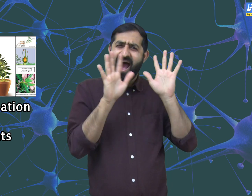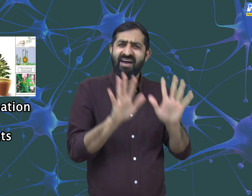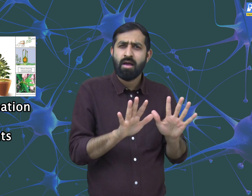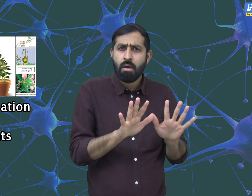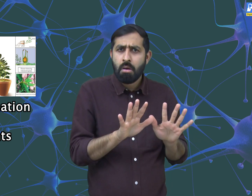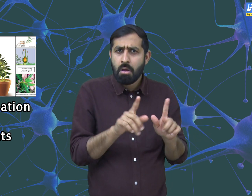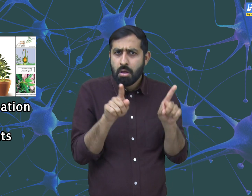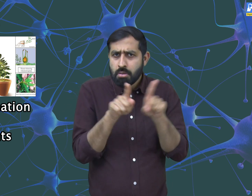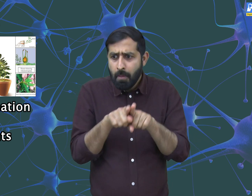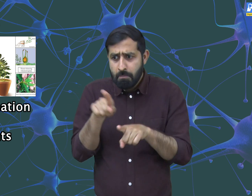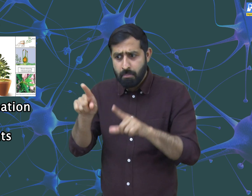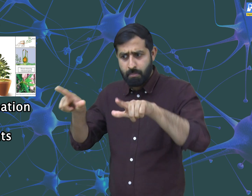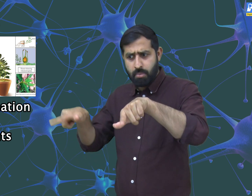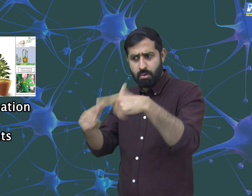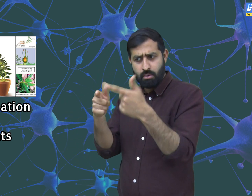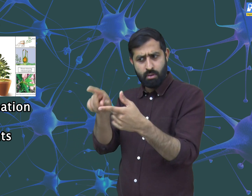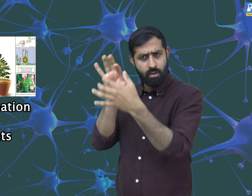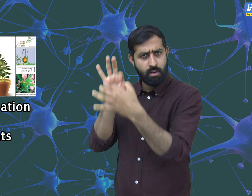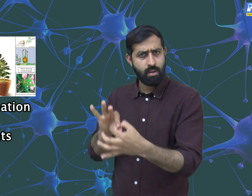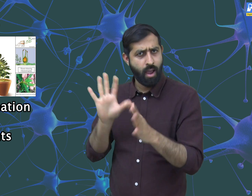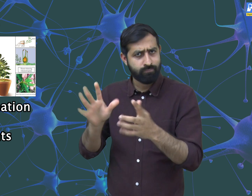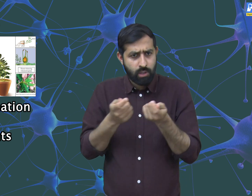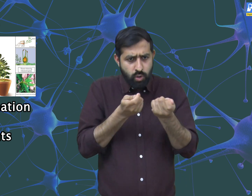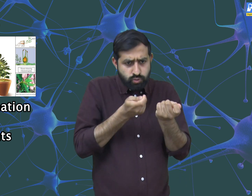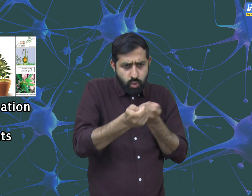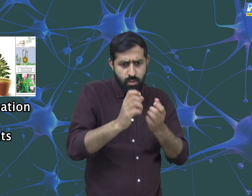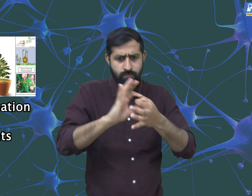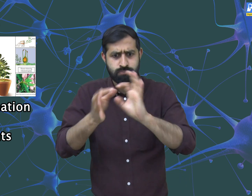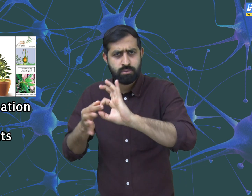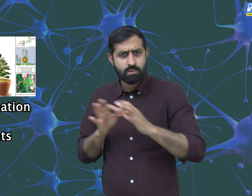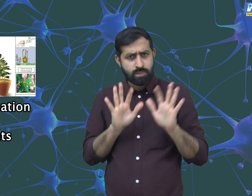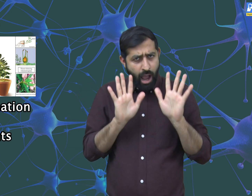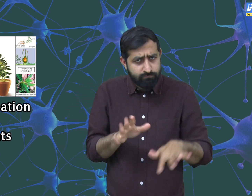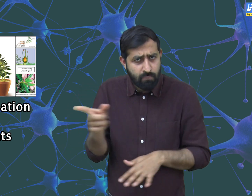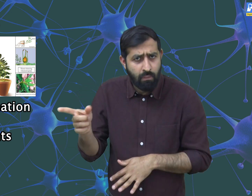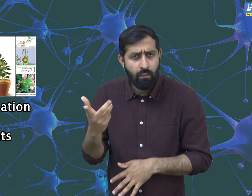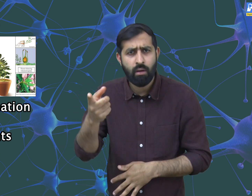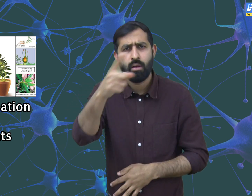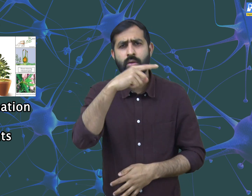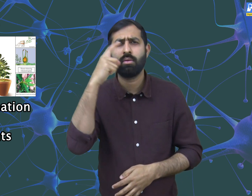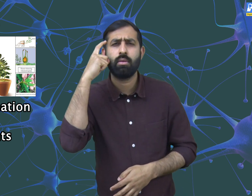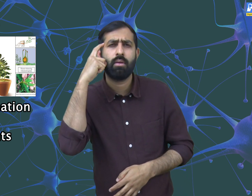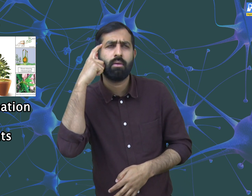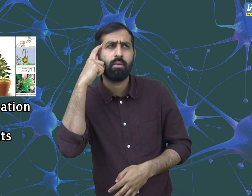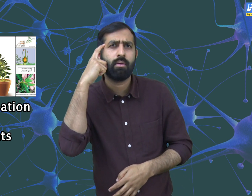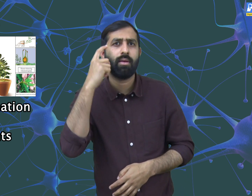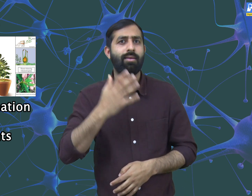nervous and muscular tissues. Does control and coordination also take place in plants? What do you think?